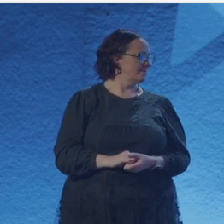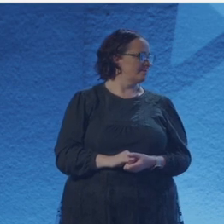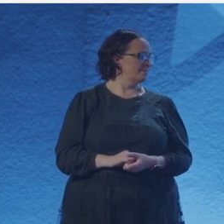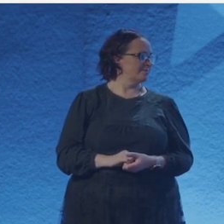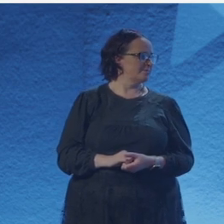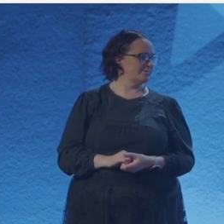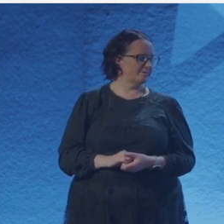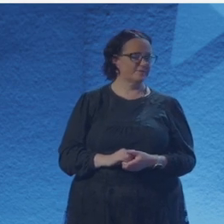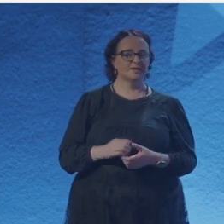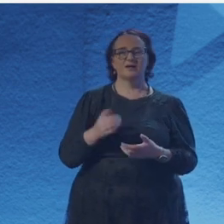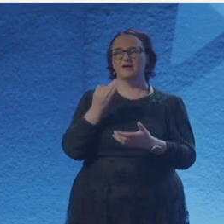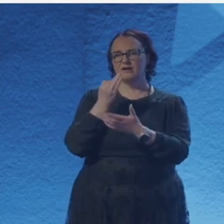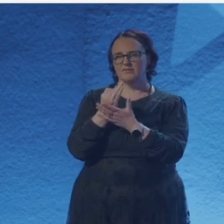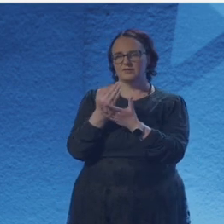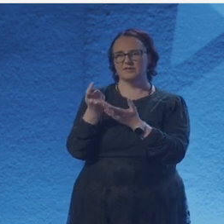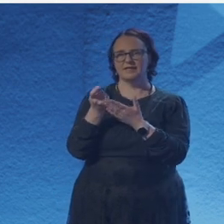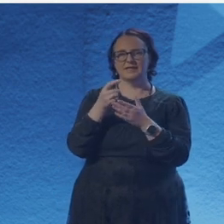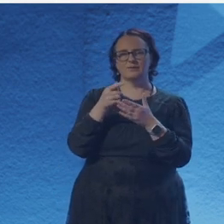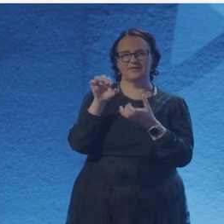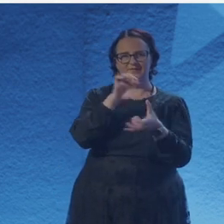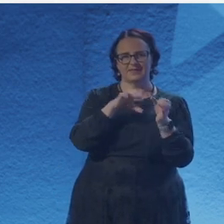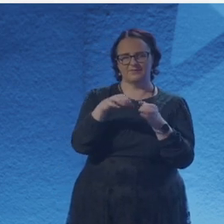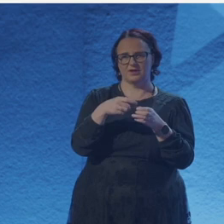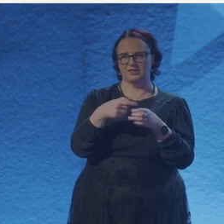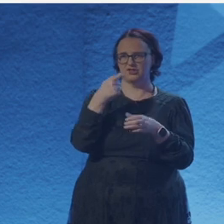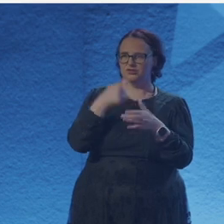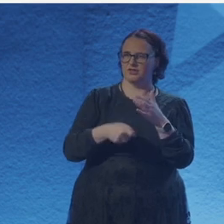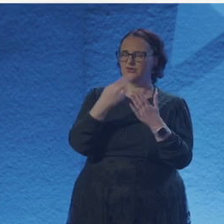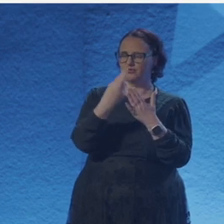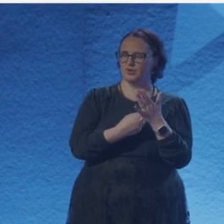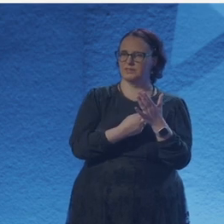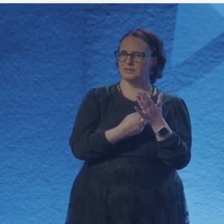very important and very useful for each of those activities. So